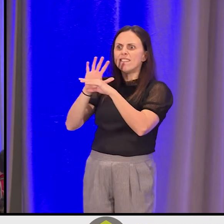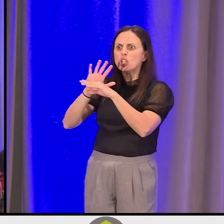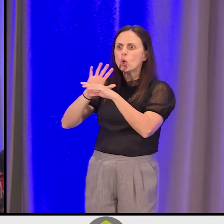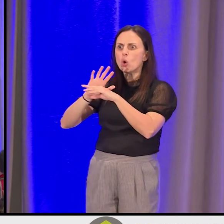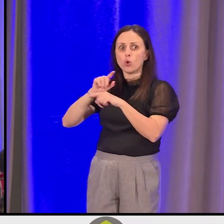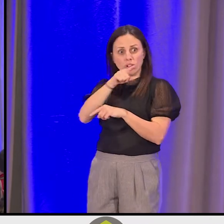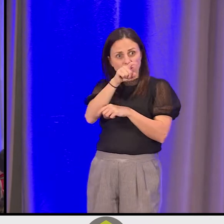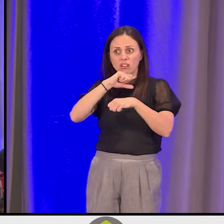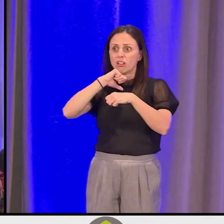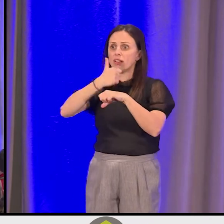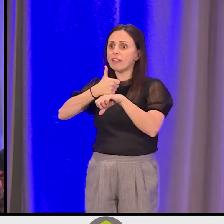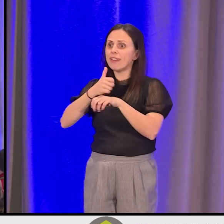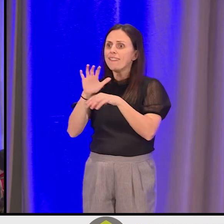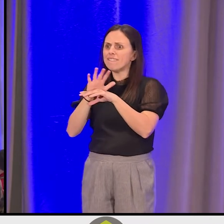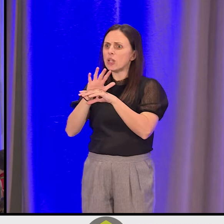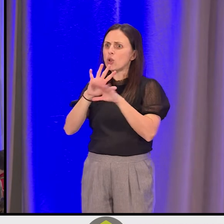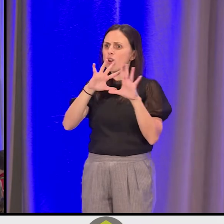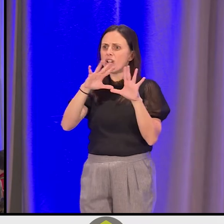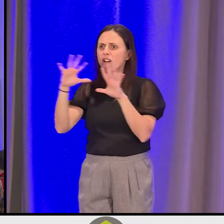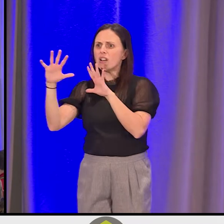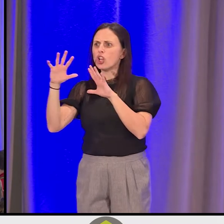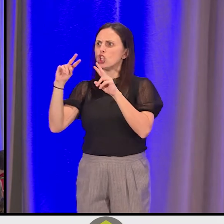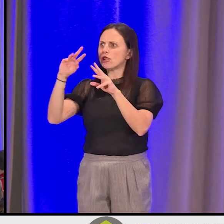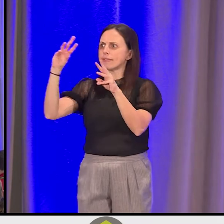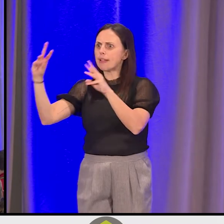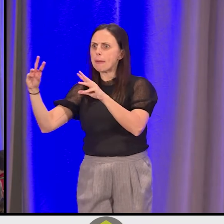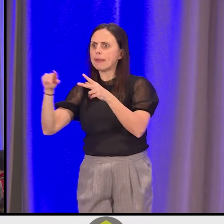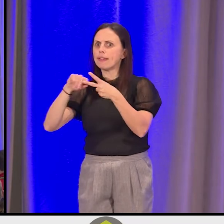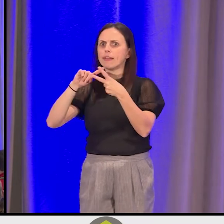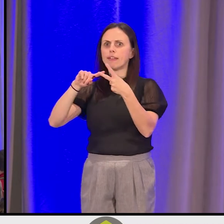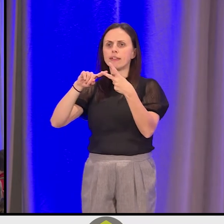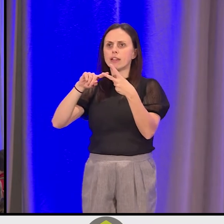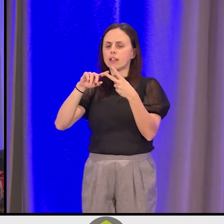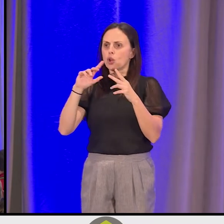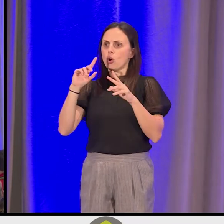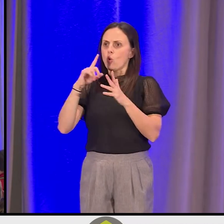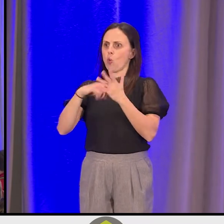where it looks at the climate, it looks at where we are as people,